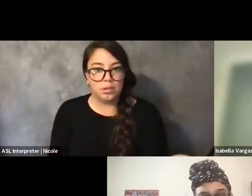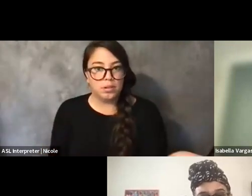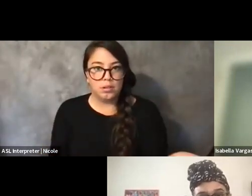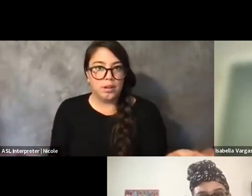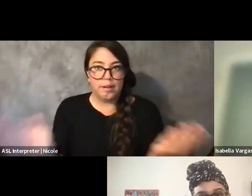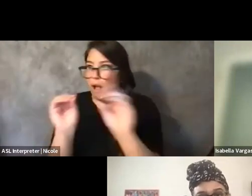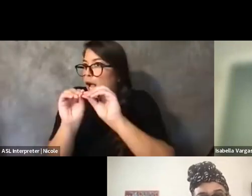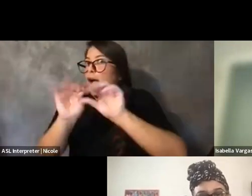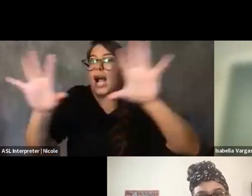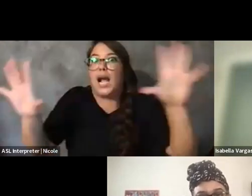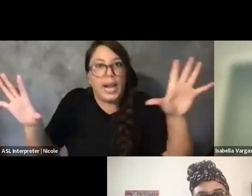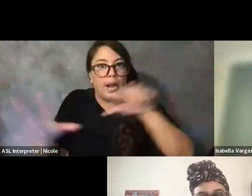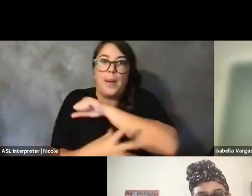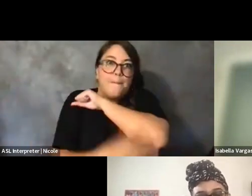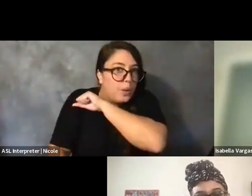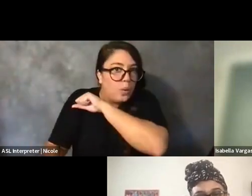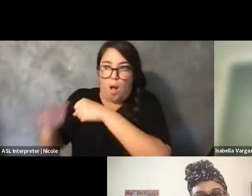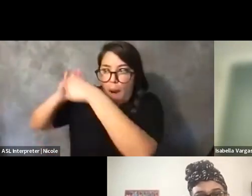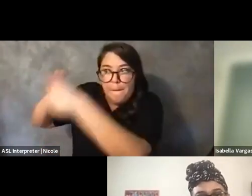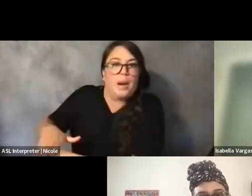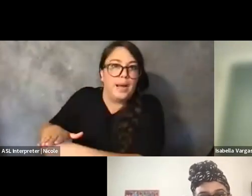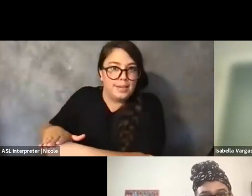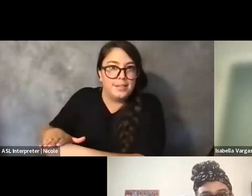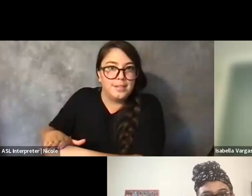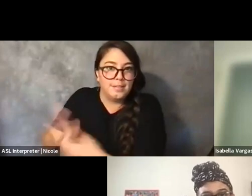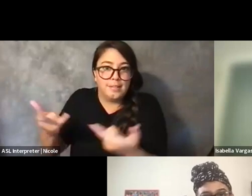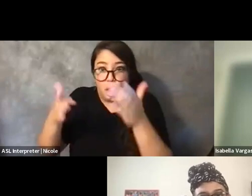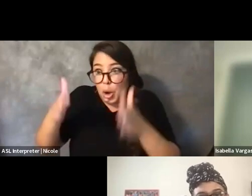A sex worker goes on the street, they get arrested.